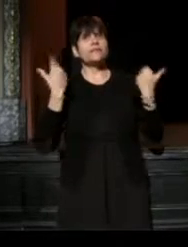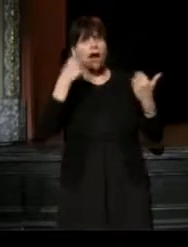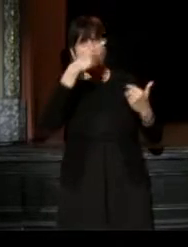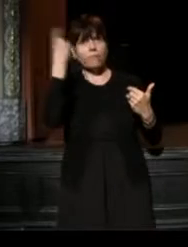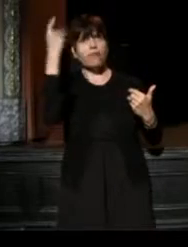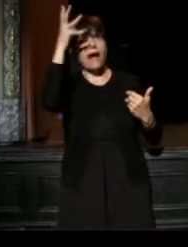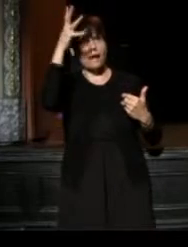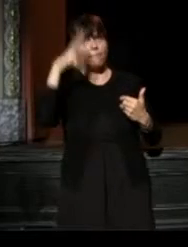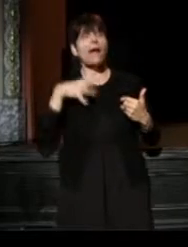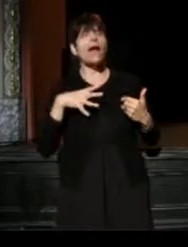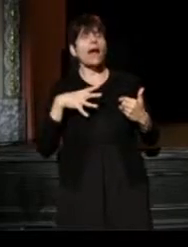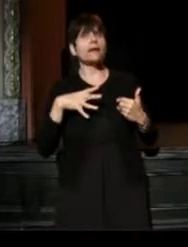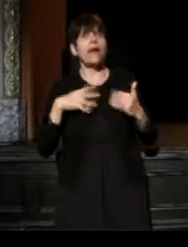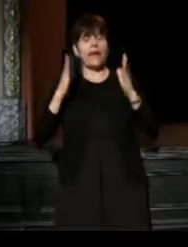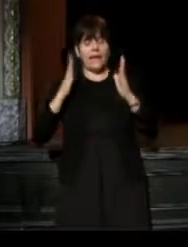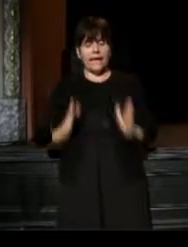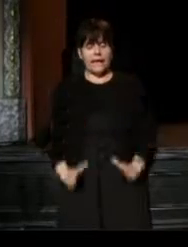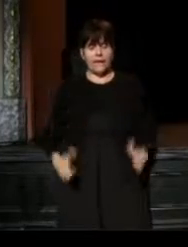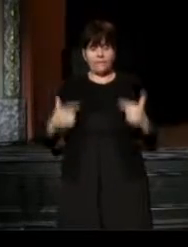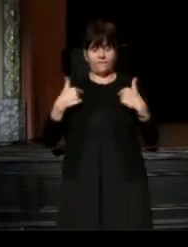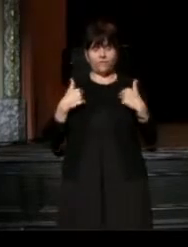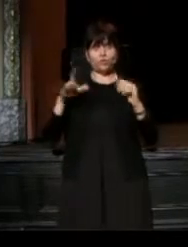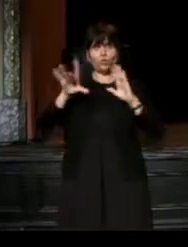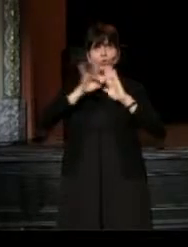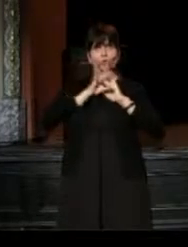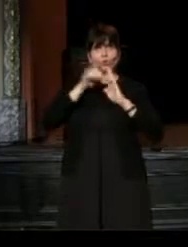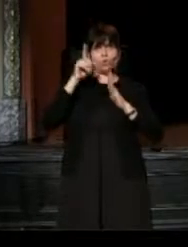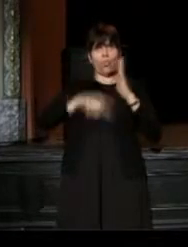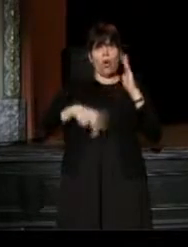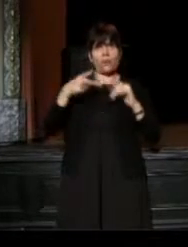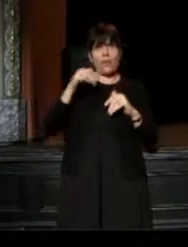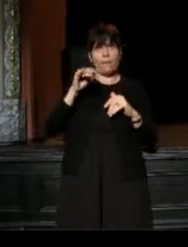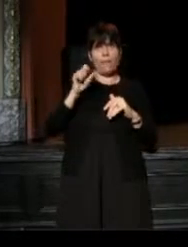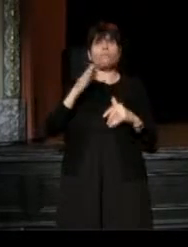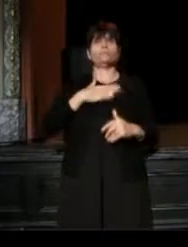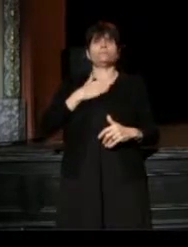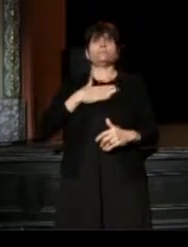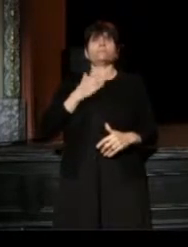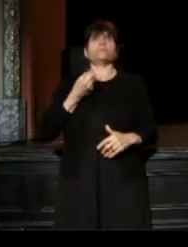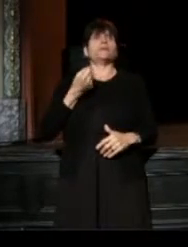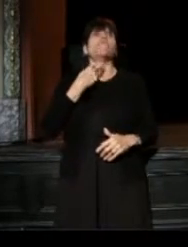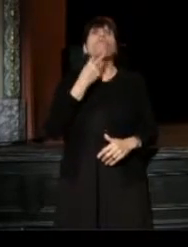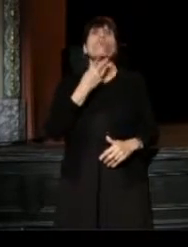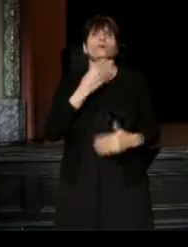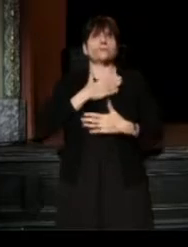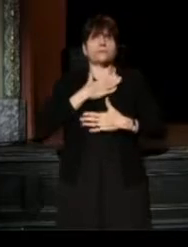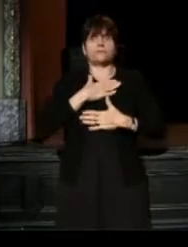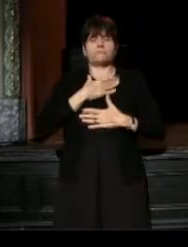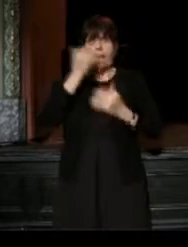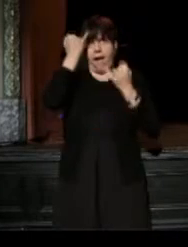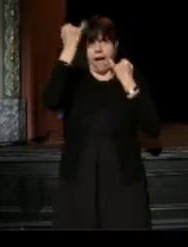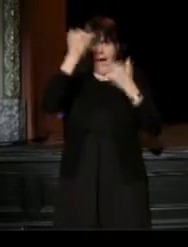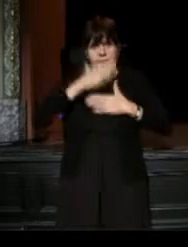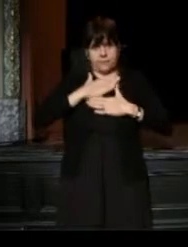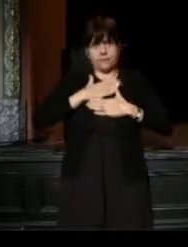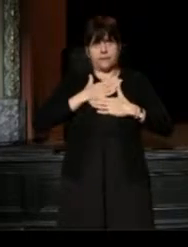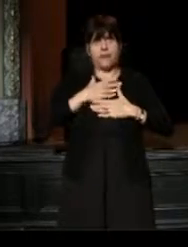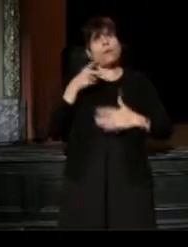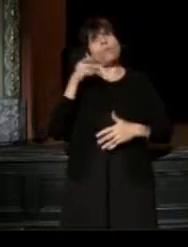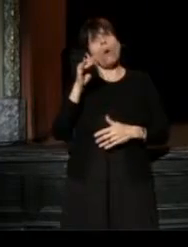Now, the individual participants in this, get to choose what that pose is. This is where their voice enters in the piece. We hold that pose for a minute,